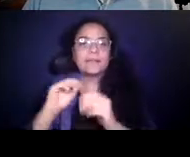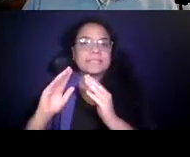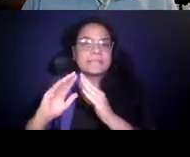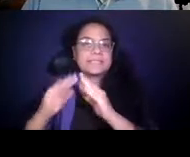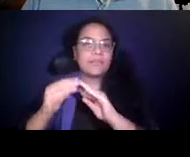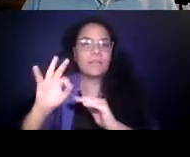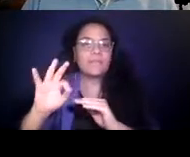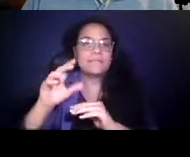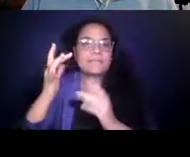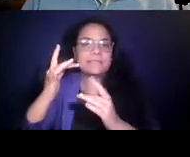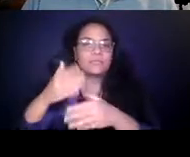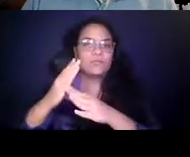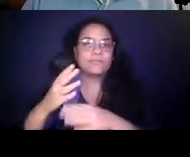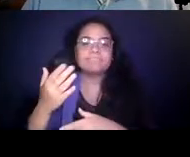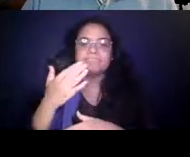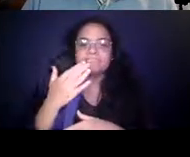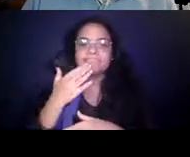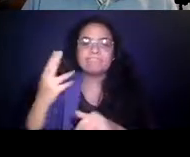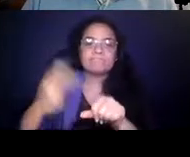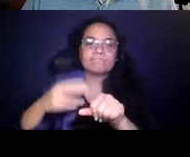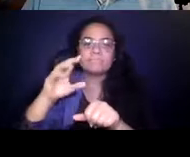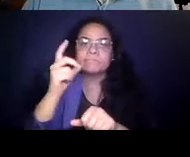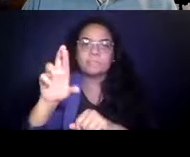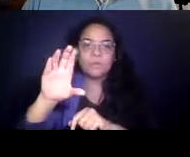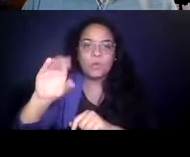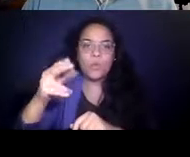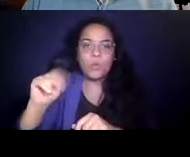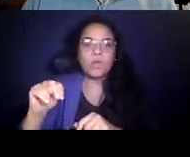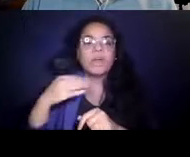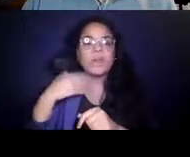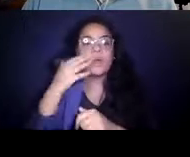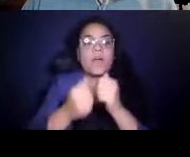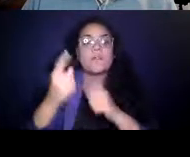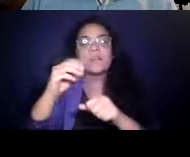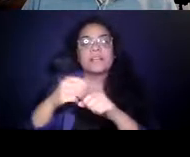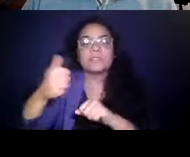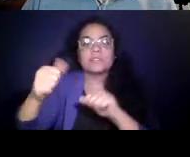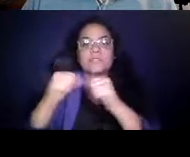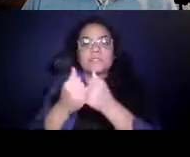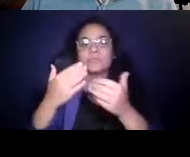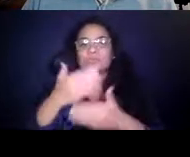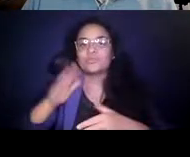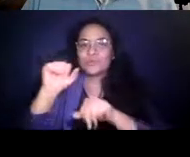14:16:49 listening role. 14:16:50 Thank you very much. 14:16:51 We appreciate you joining us. 14:16:55 I know everybody in the transit agency appreciates the work that you've done.